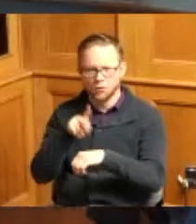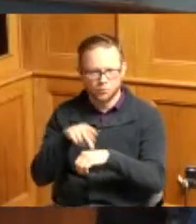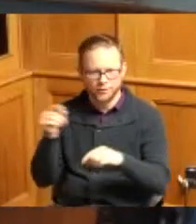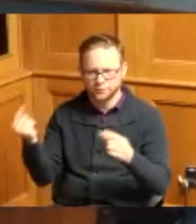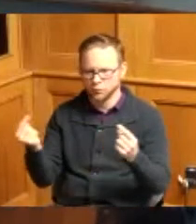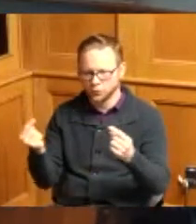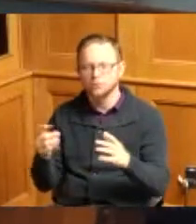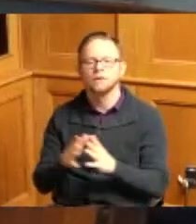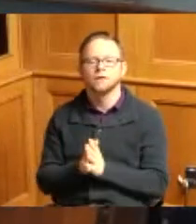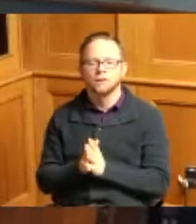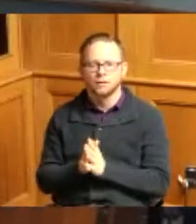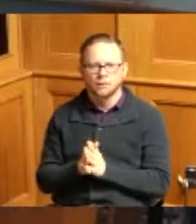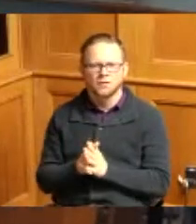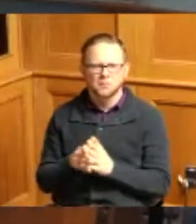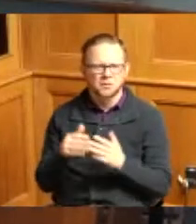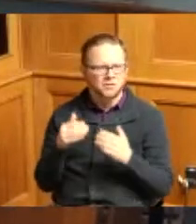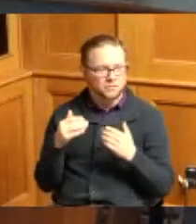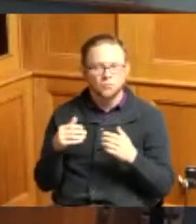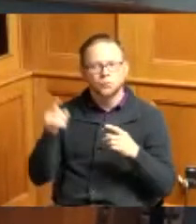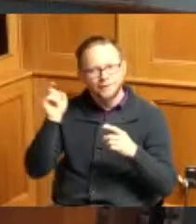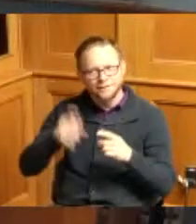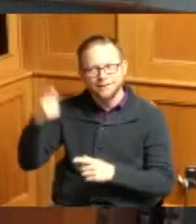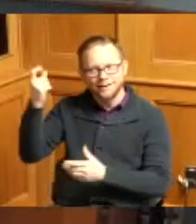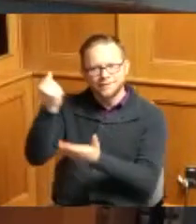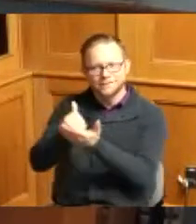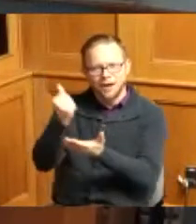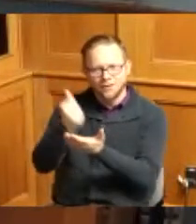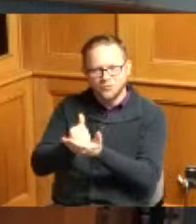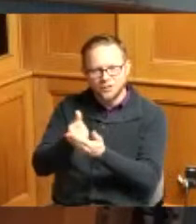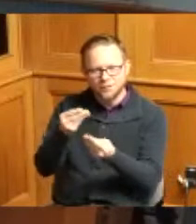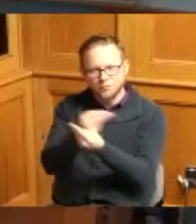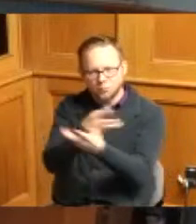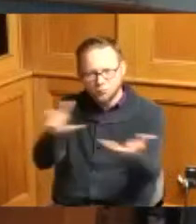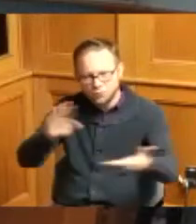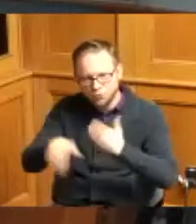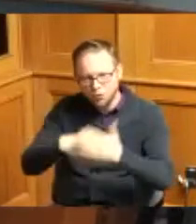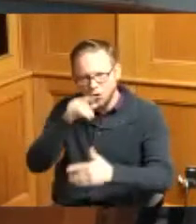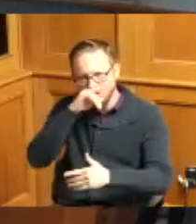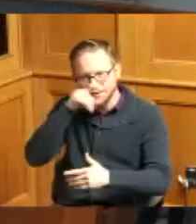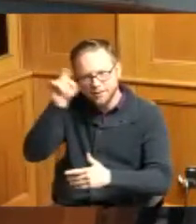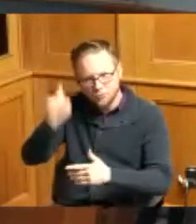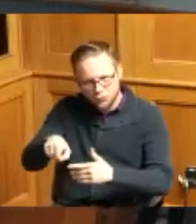let's get these kids scholarships let's get every kid a scholarship that's what I want to do